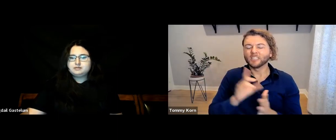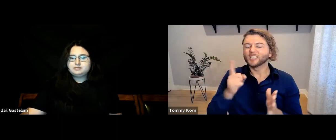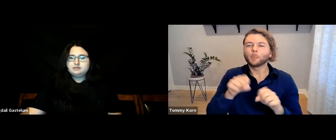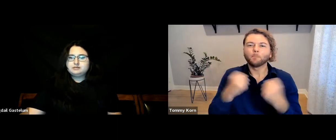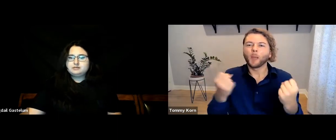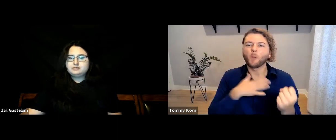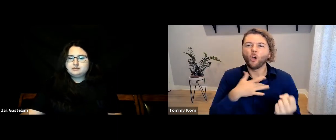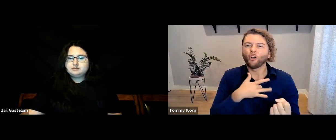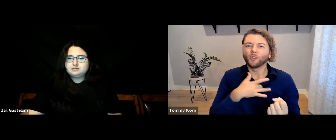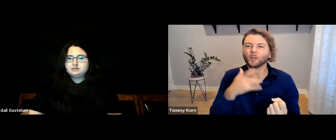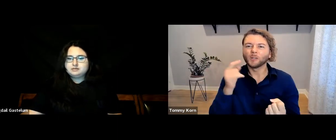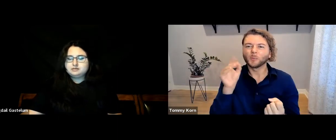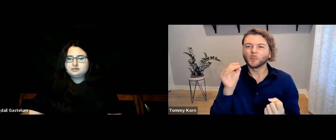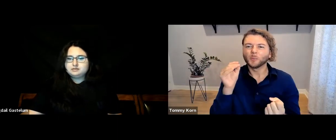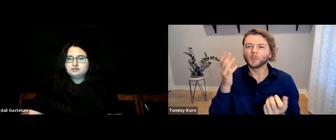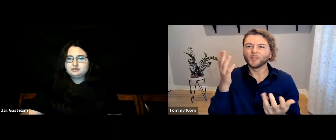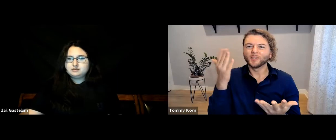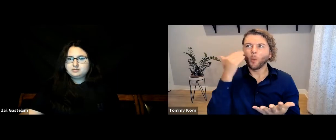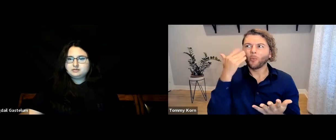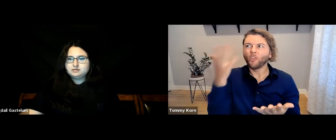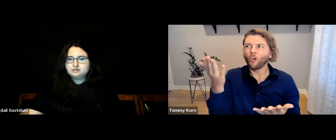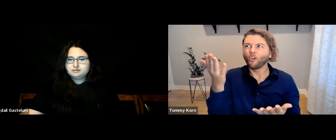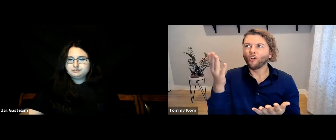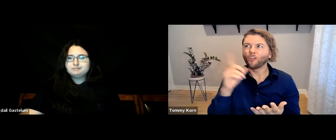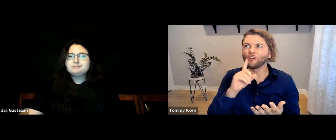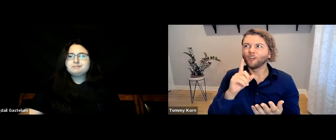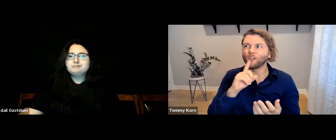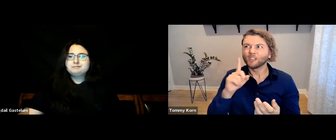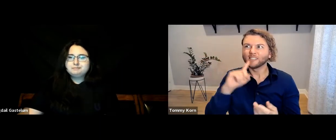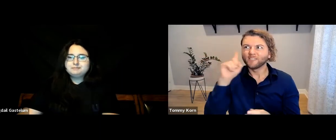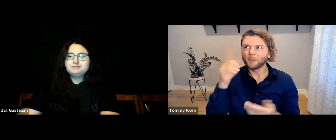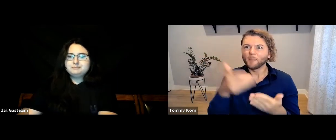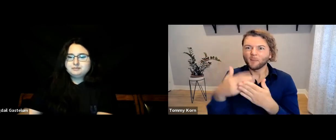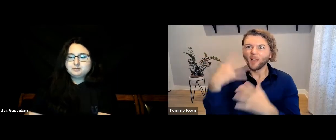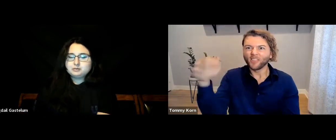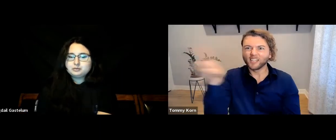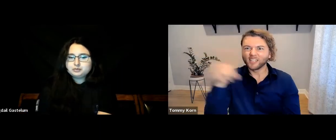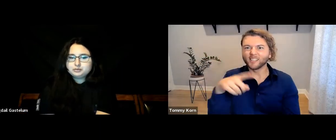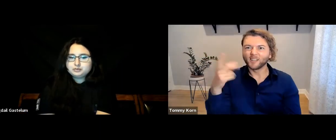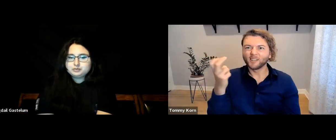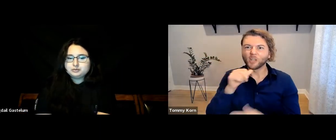It just breaks my heart knowing there are Deaf babies out there,